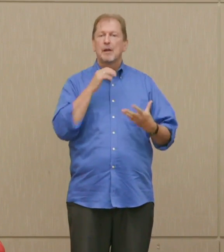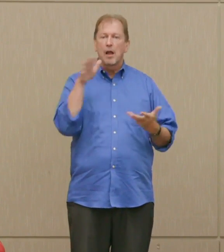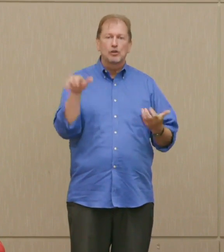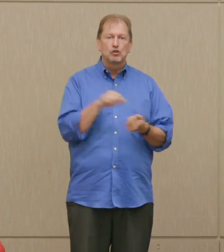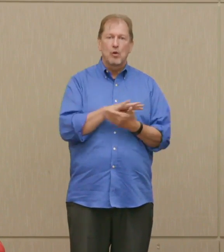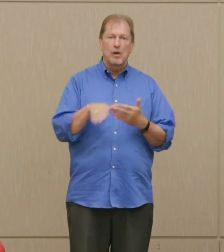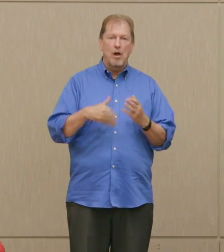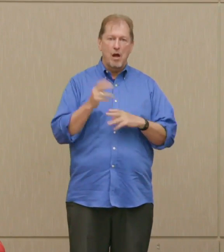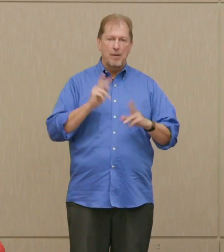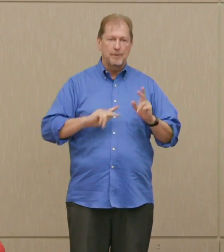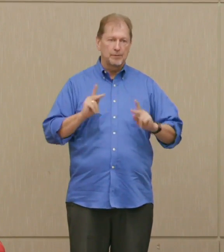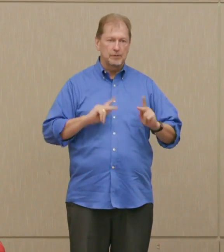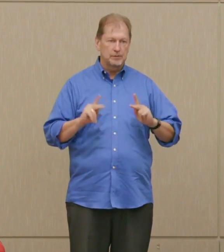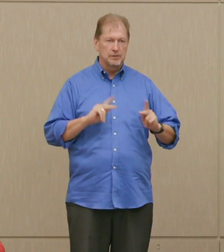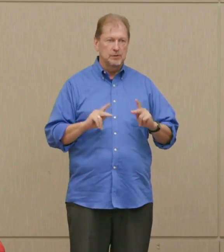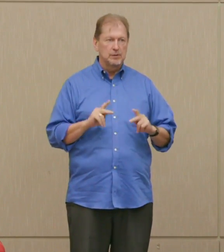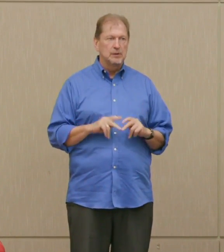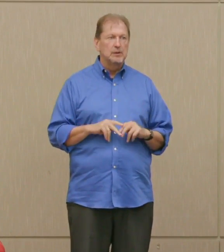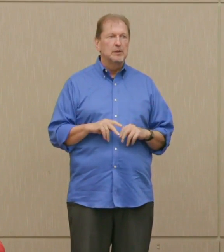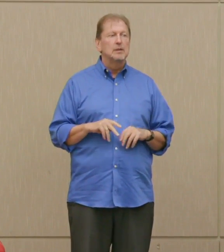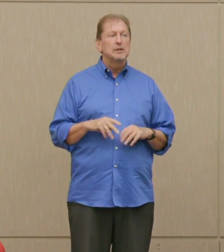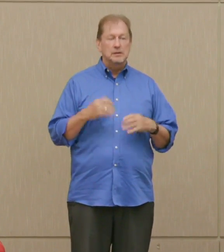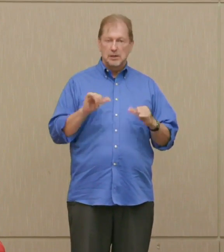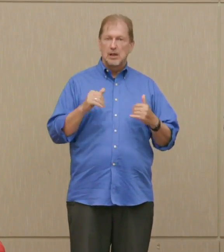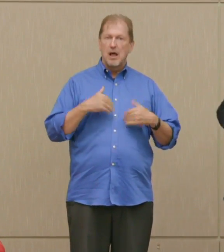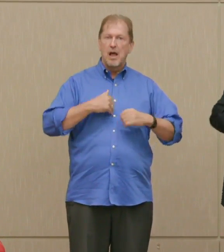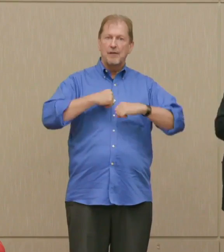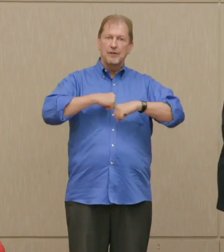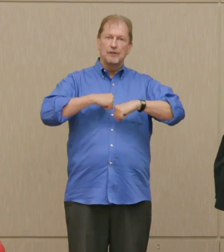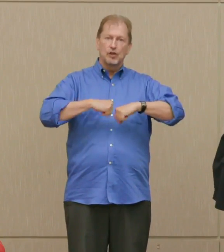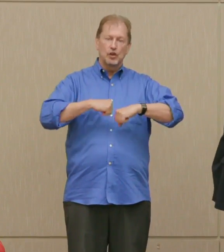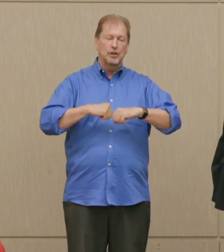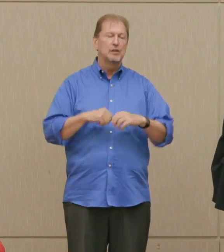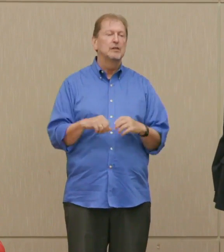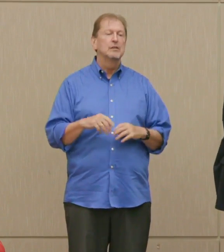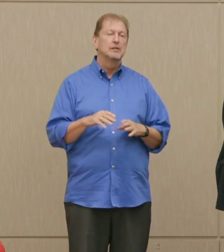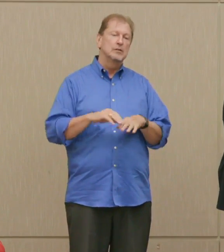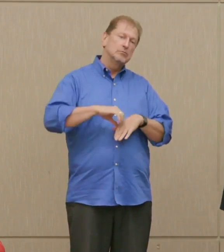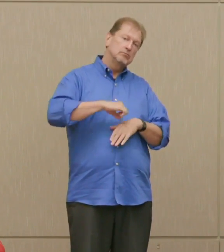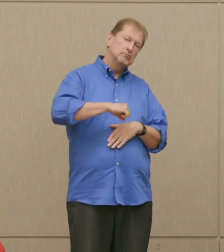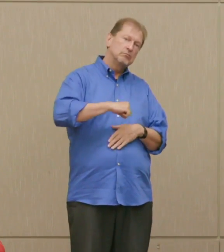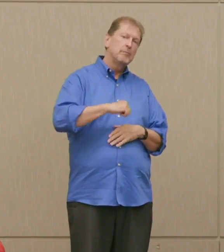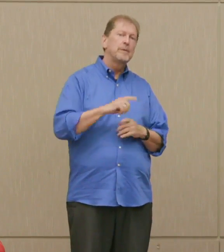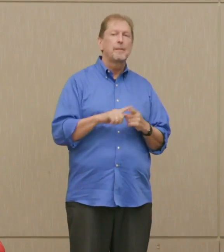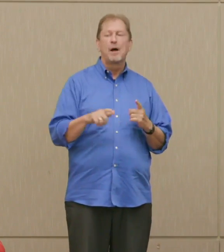No military affects, no deterrent effects, no whatever, and going back to your question,